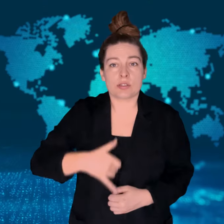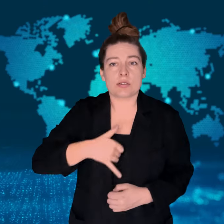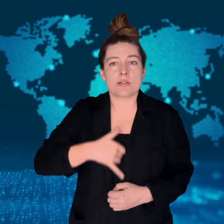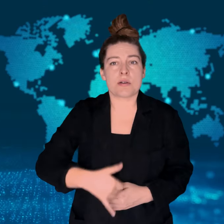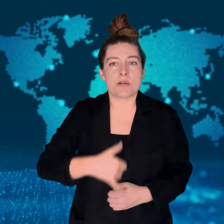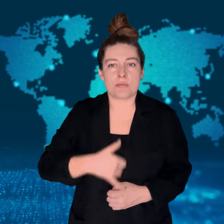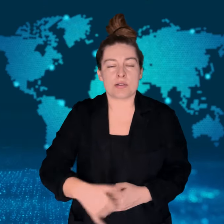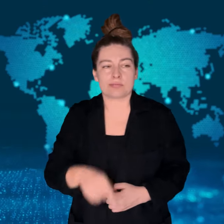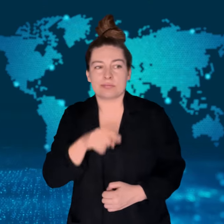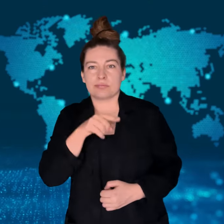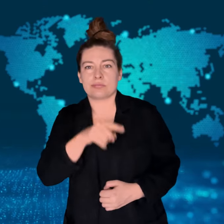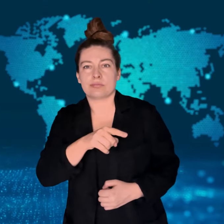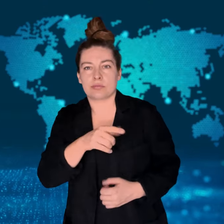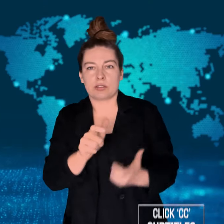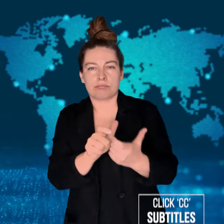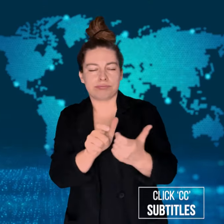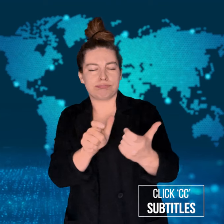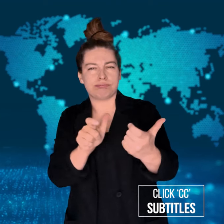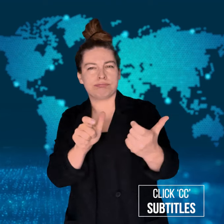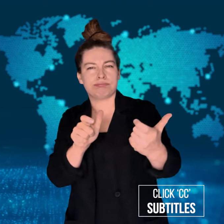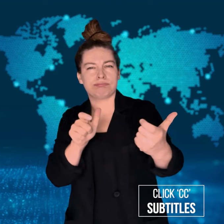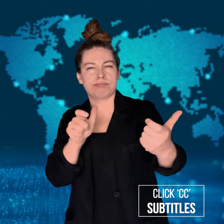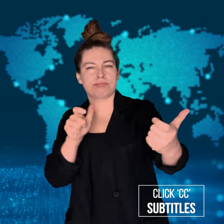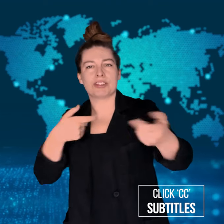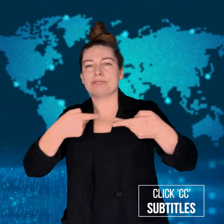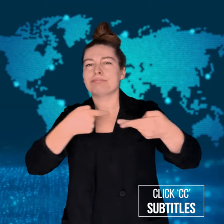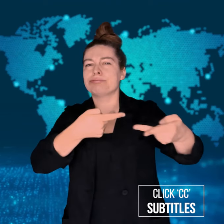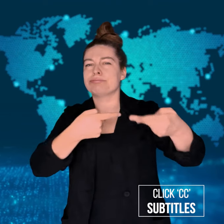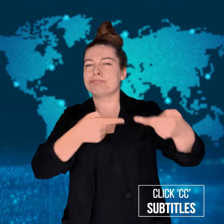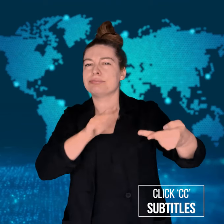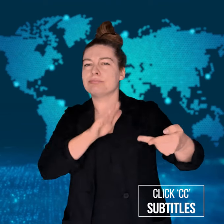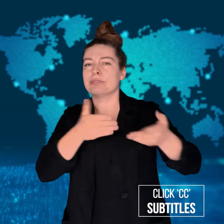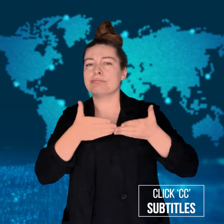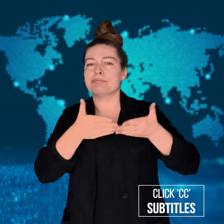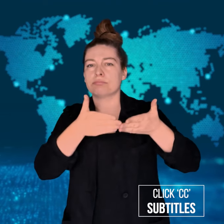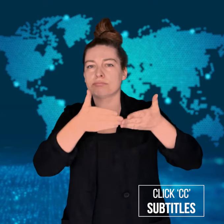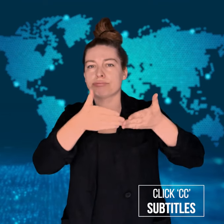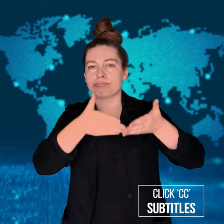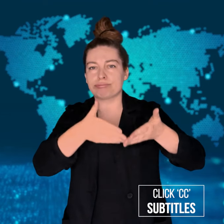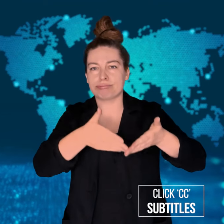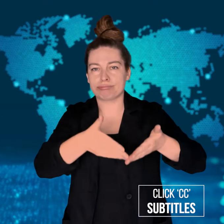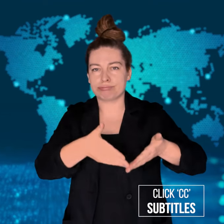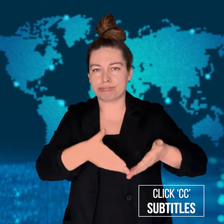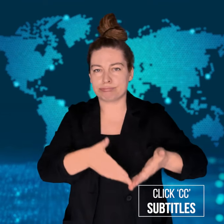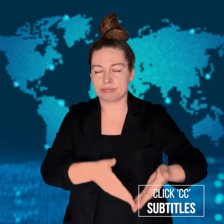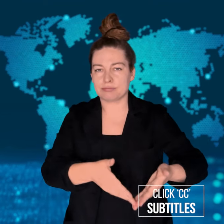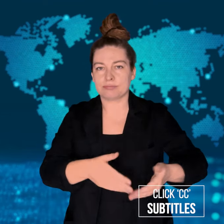Cargo ship sinks